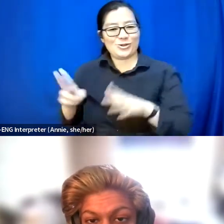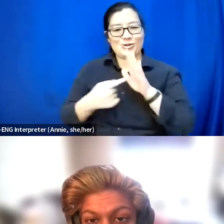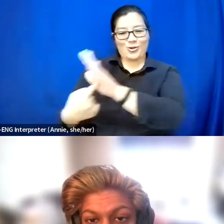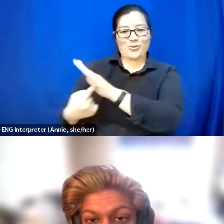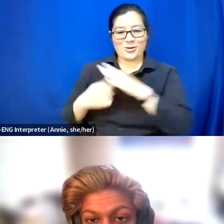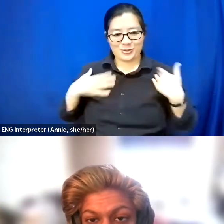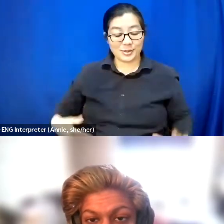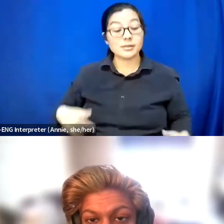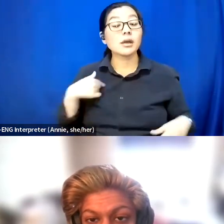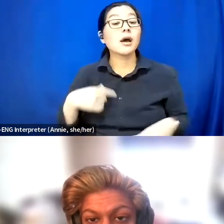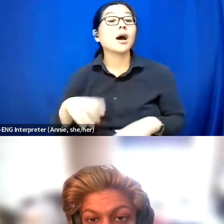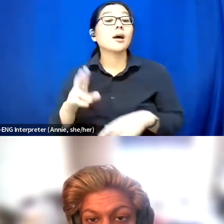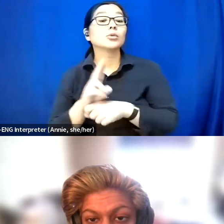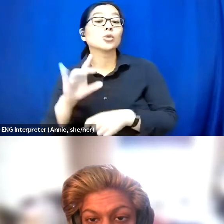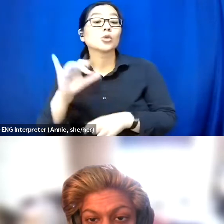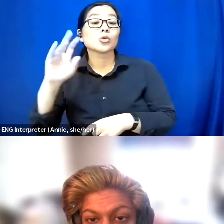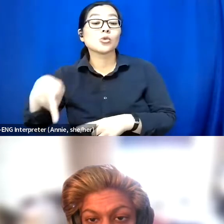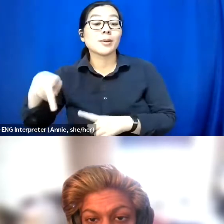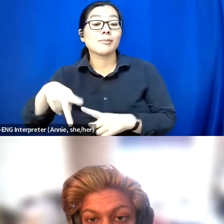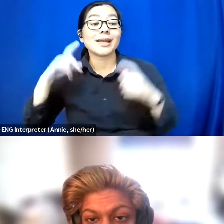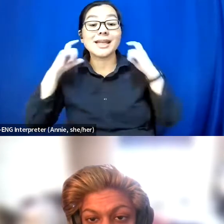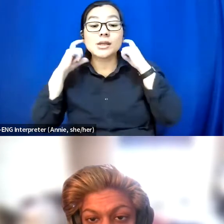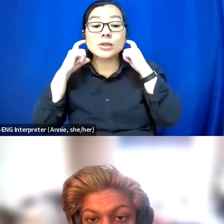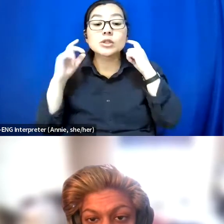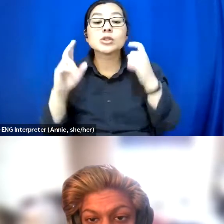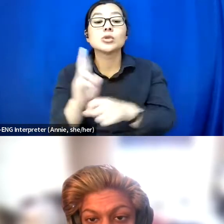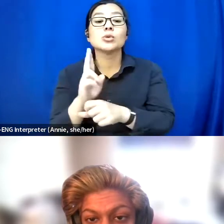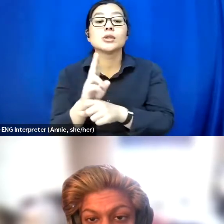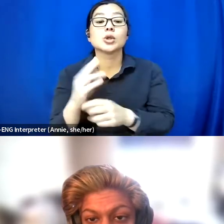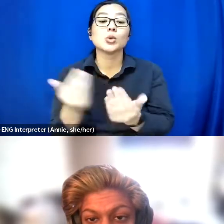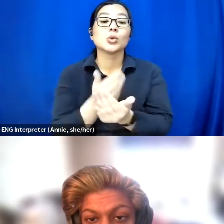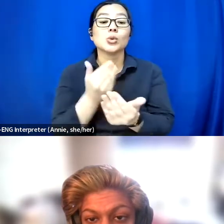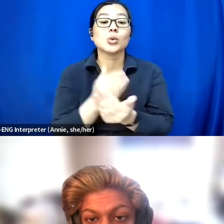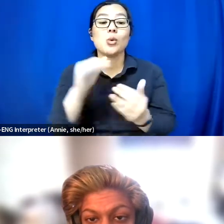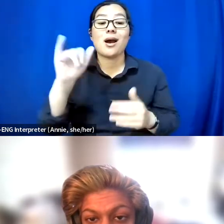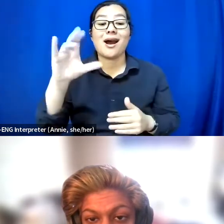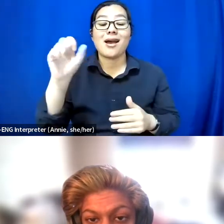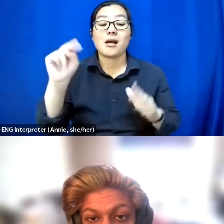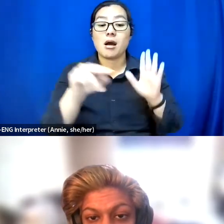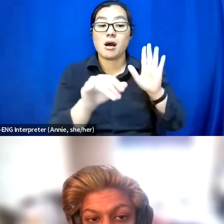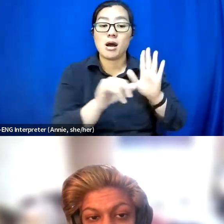which feature the newer accessibility icon smashed with the trans symbol